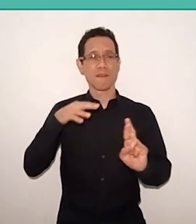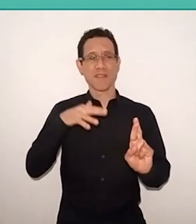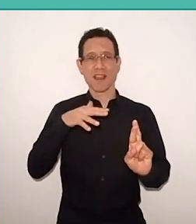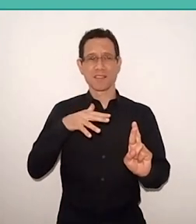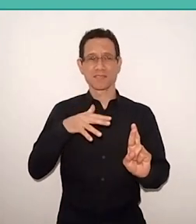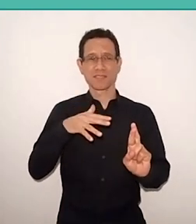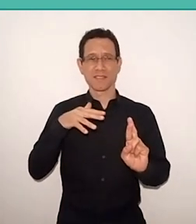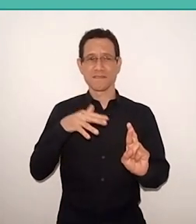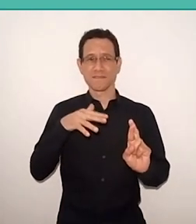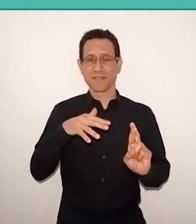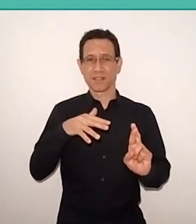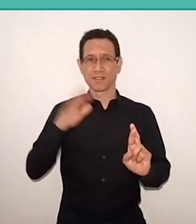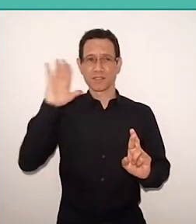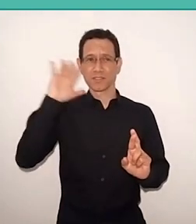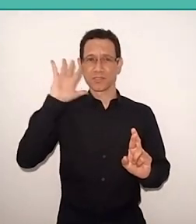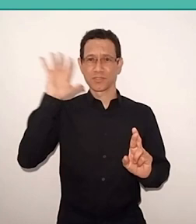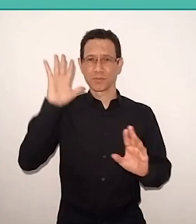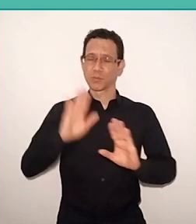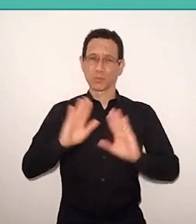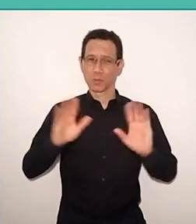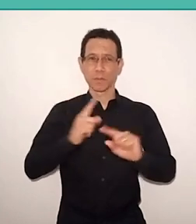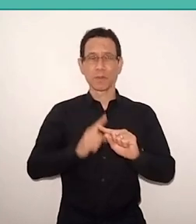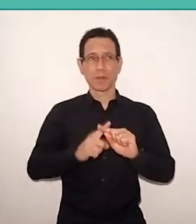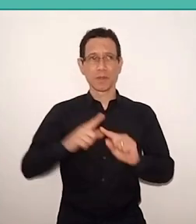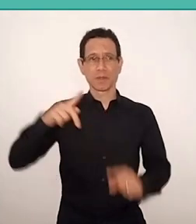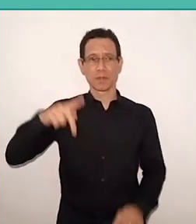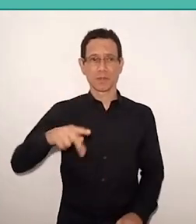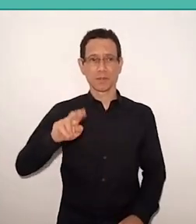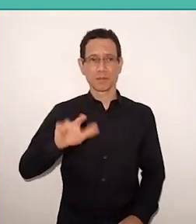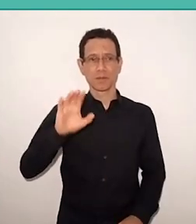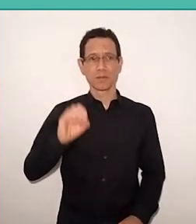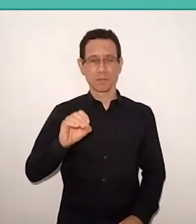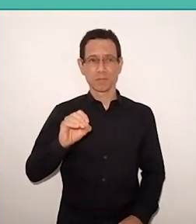because Paulo was not affiliated to a theoretical chains,